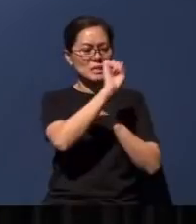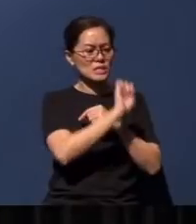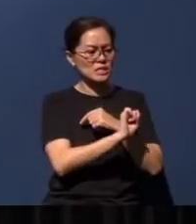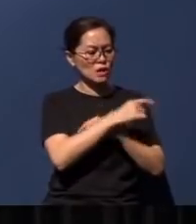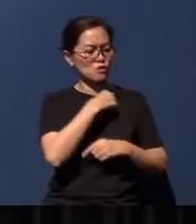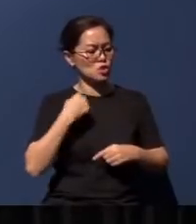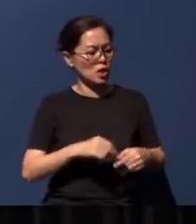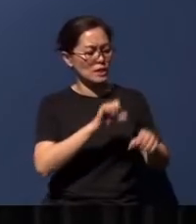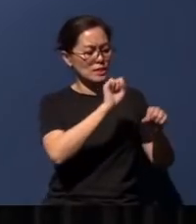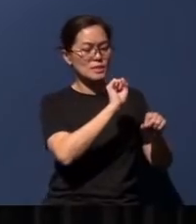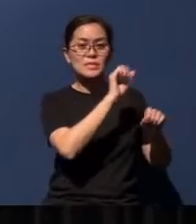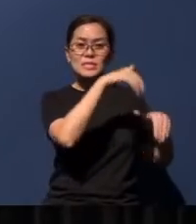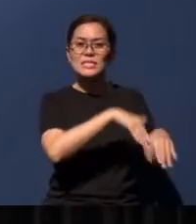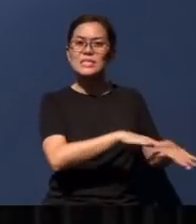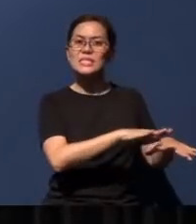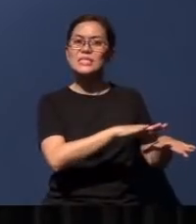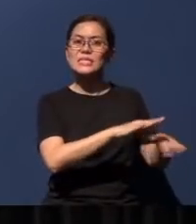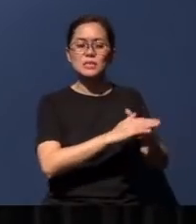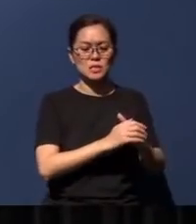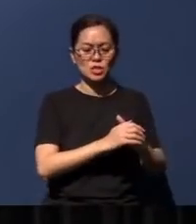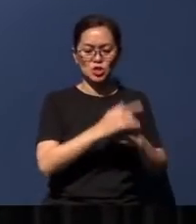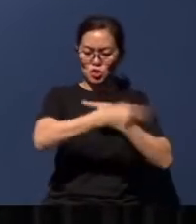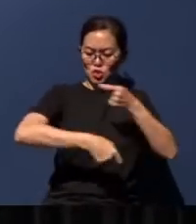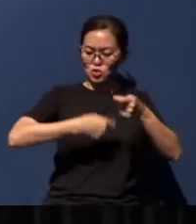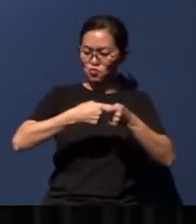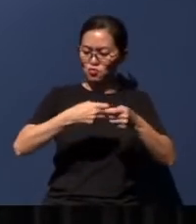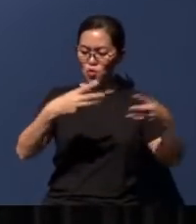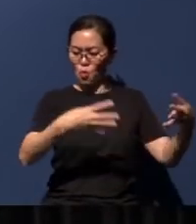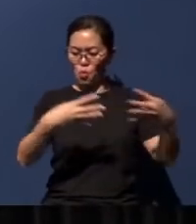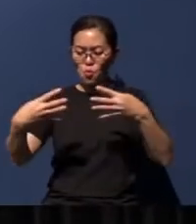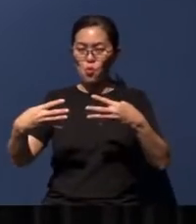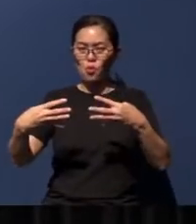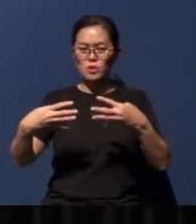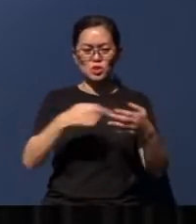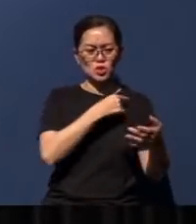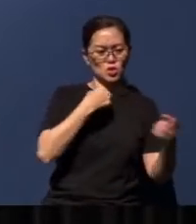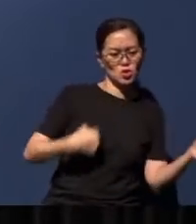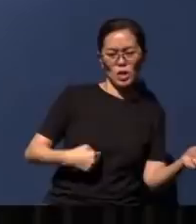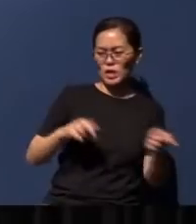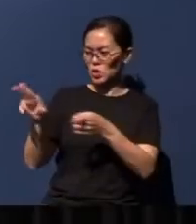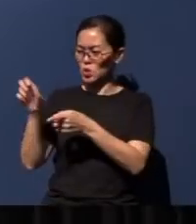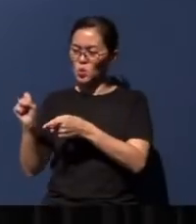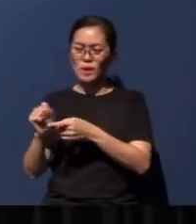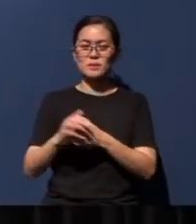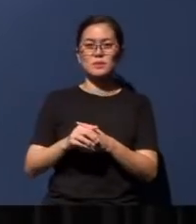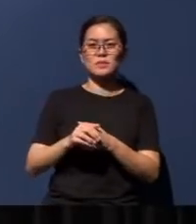钓鱼岛 (Diaoyu Islands), the trade wars between the US and China, the trade war between the US and everybody else,